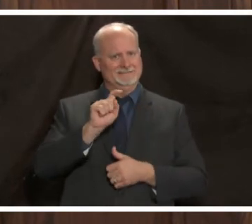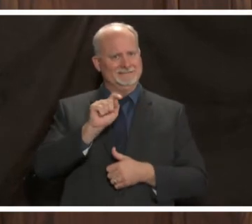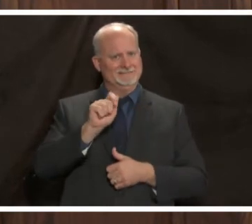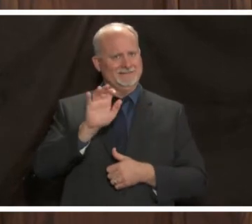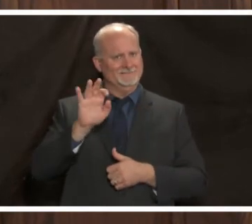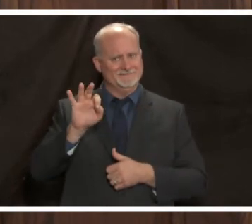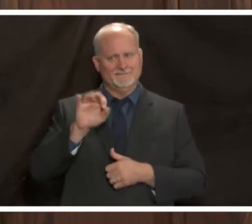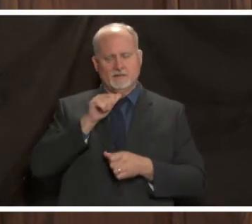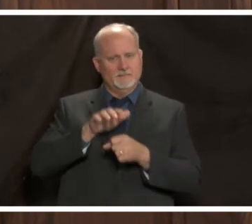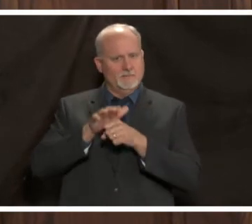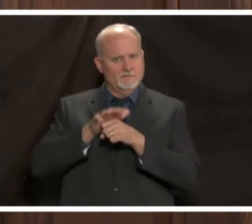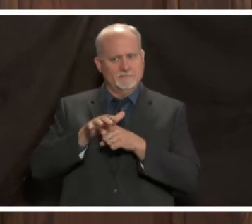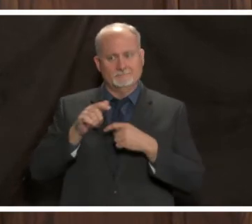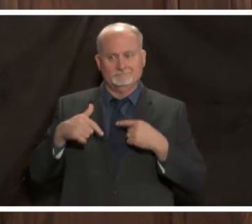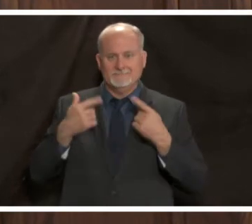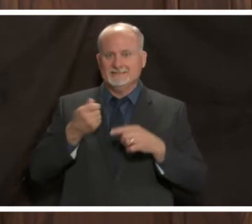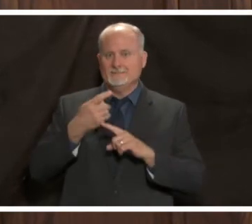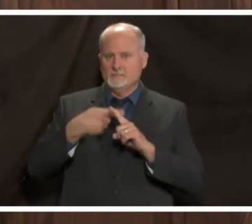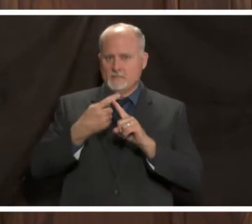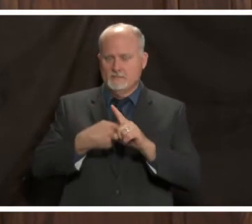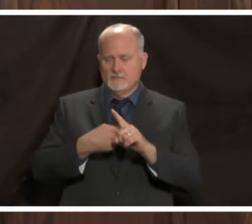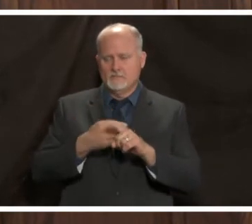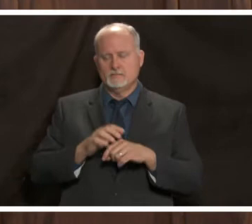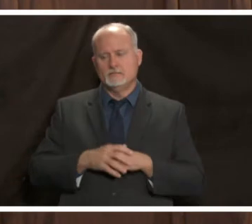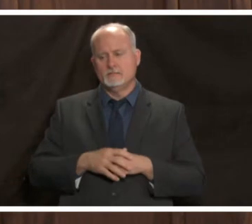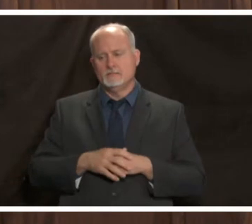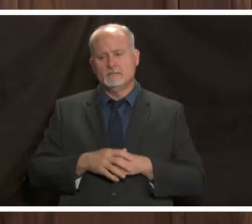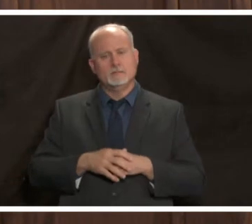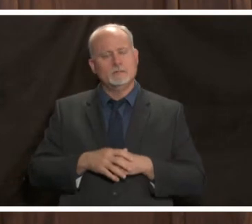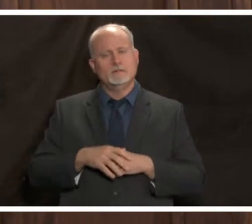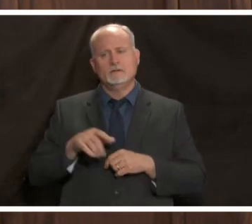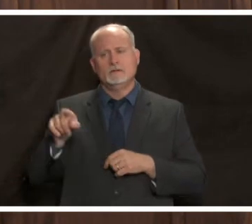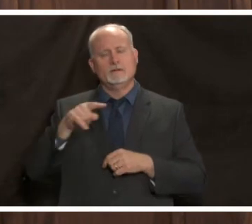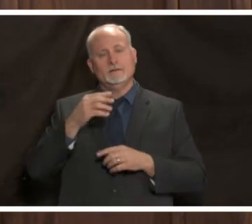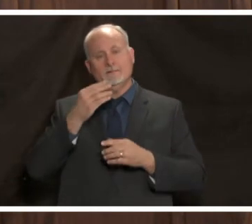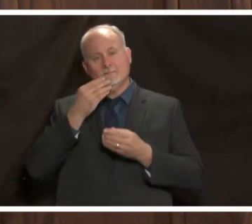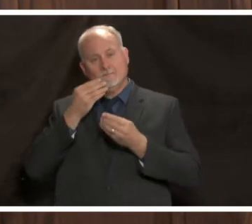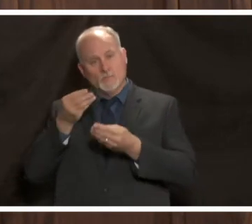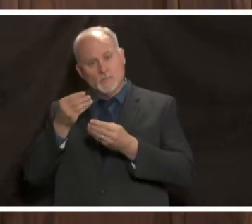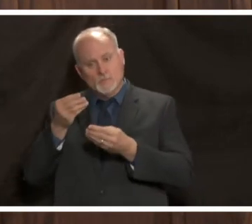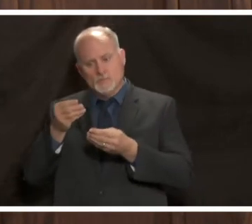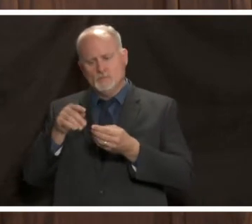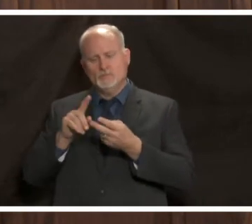for several months now particularly in food and nutrition services and environmental services